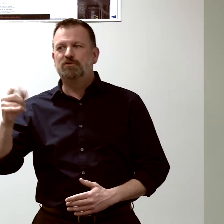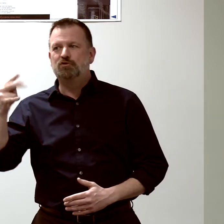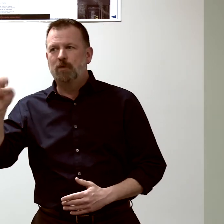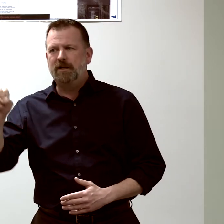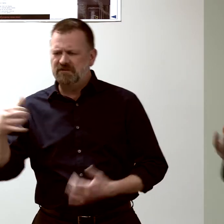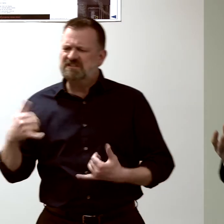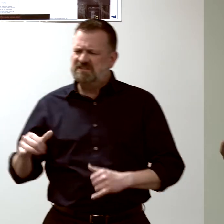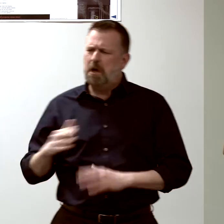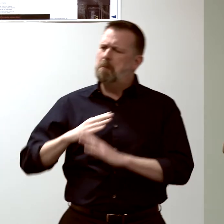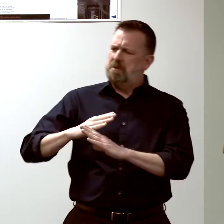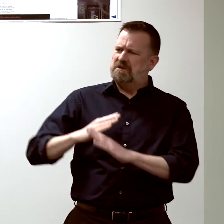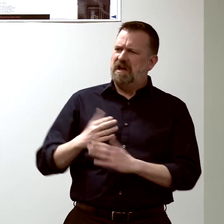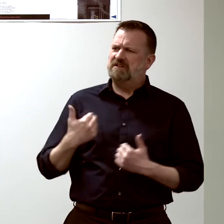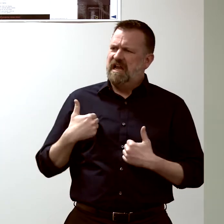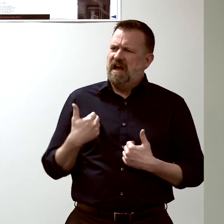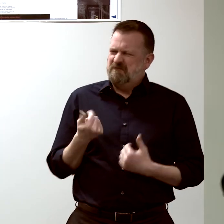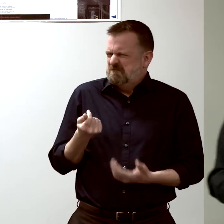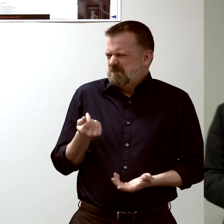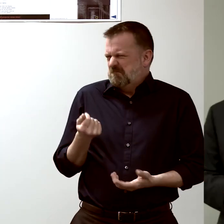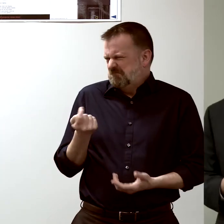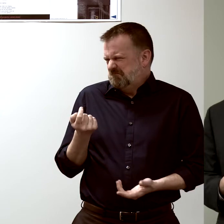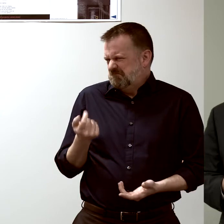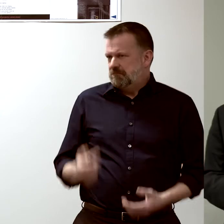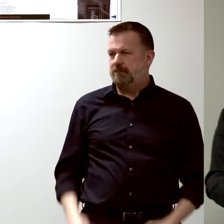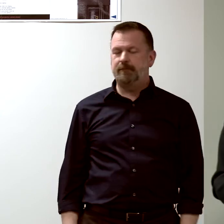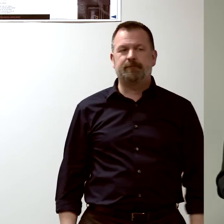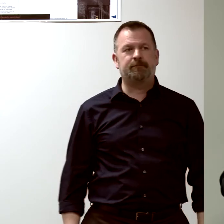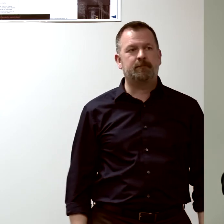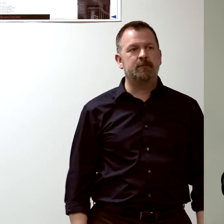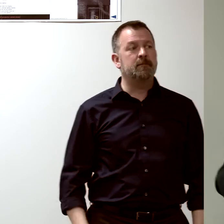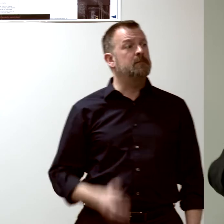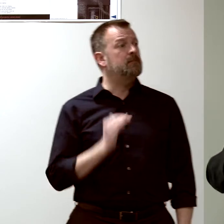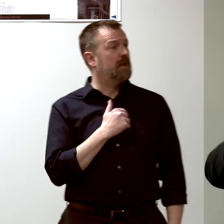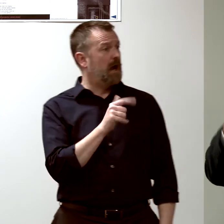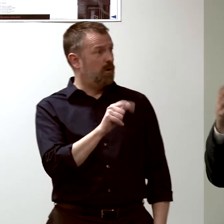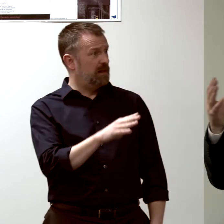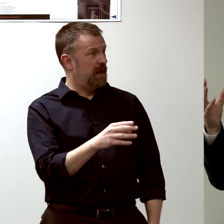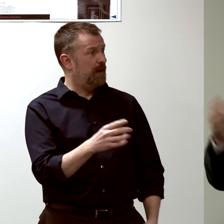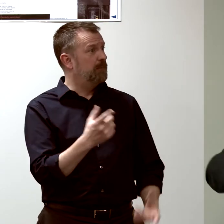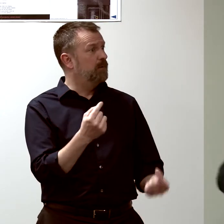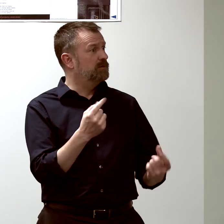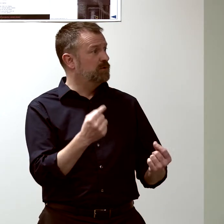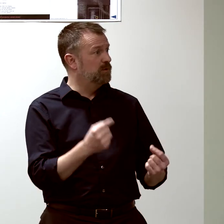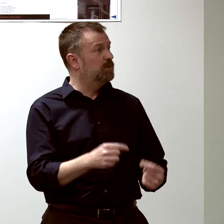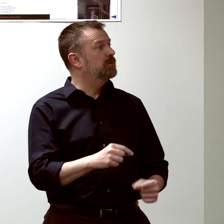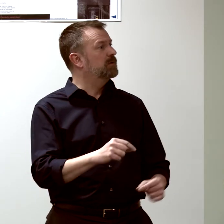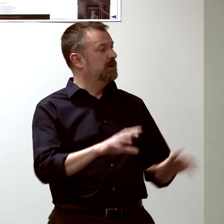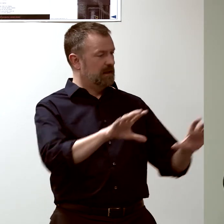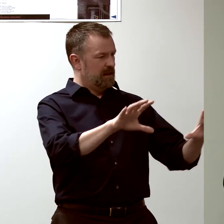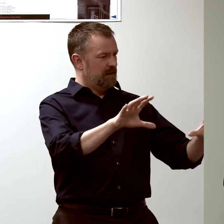One of the things we do in my laboratory is look at the population level,